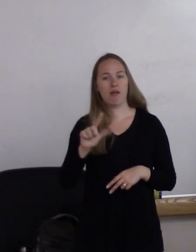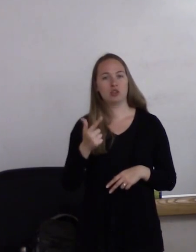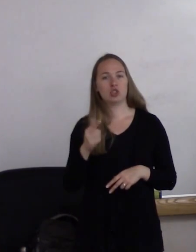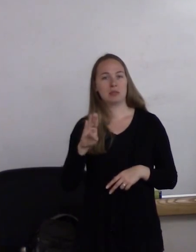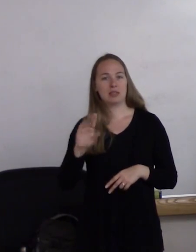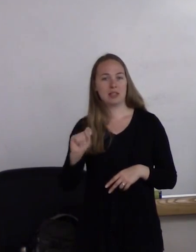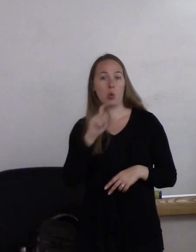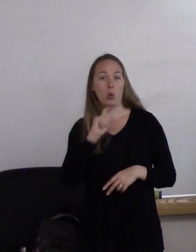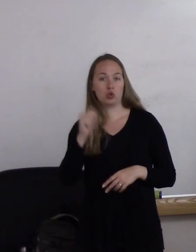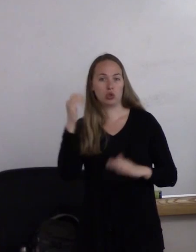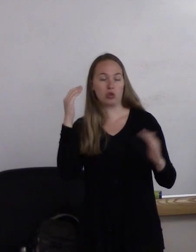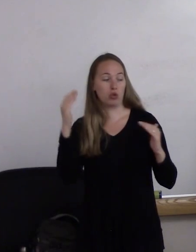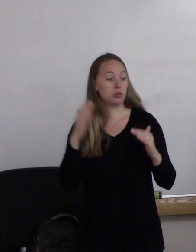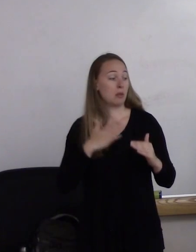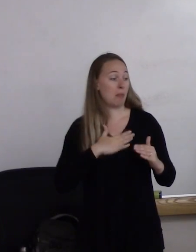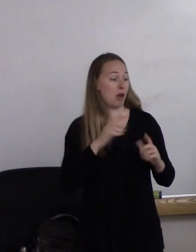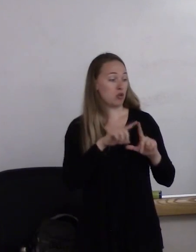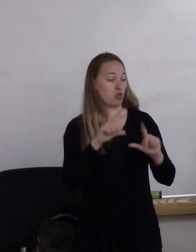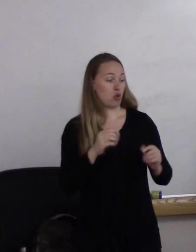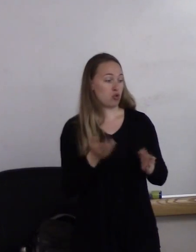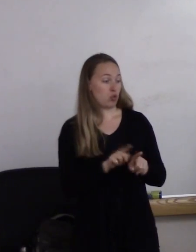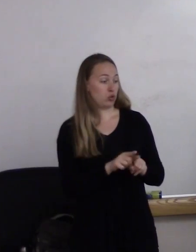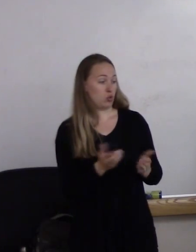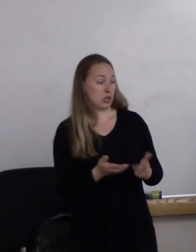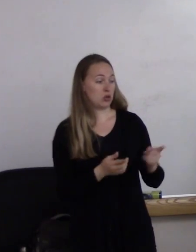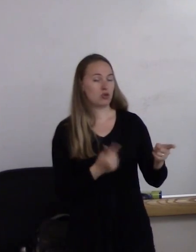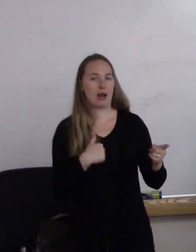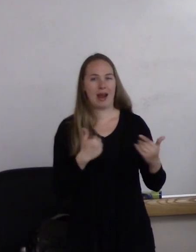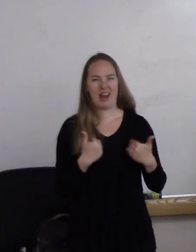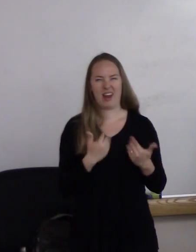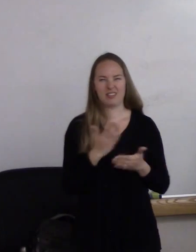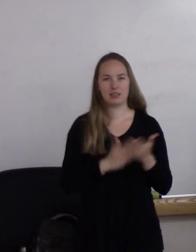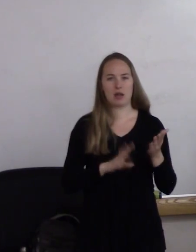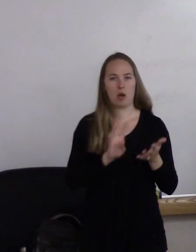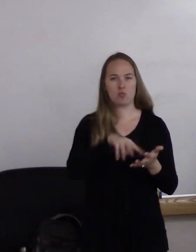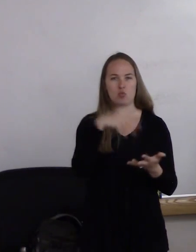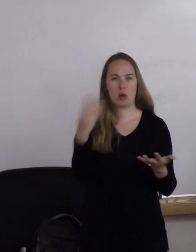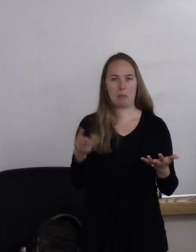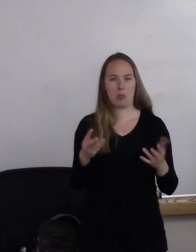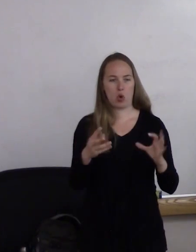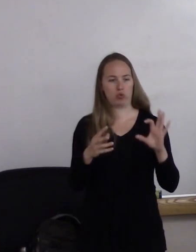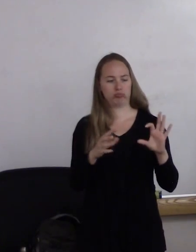My card is also up here, and I brought some rainbow flag stickers for pride.